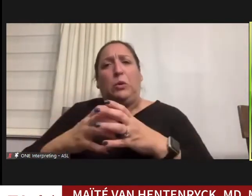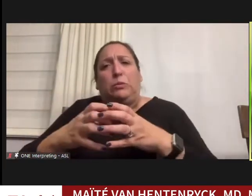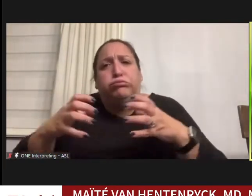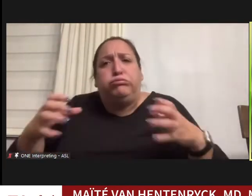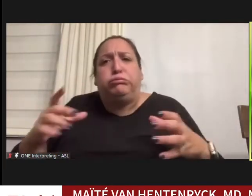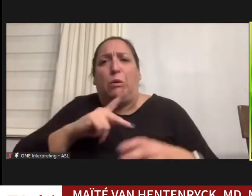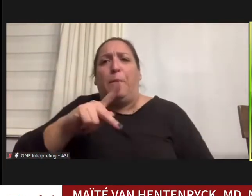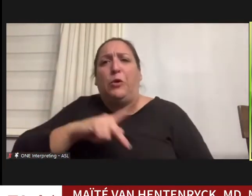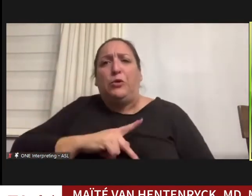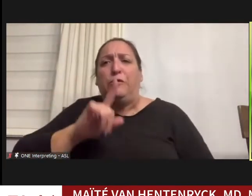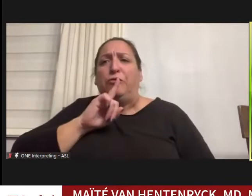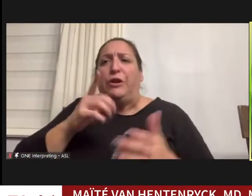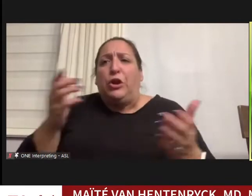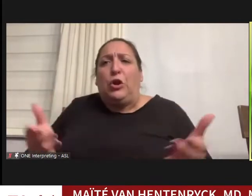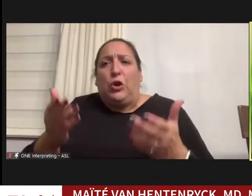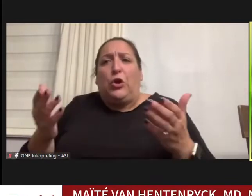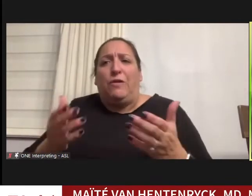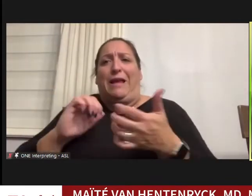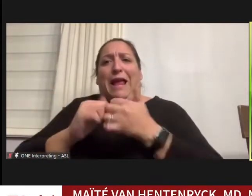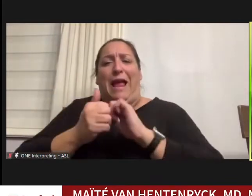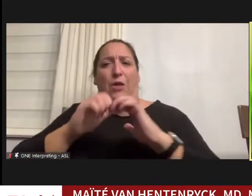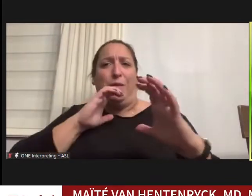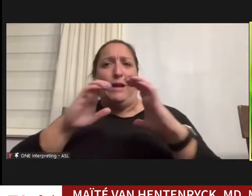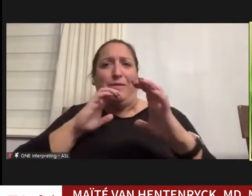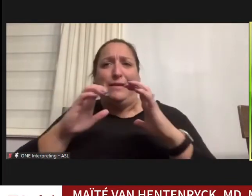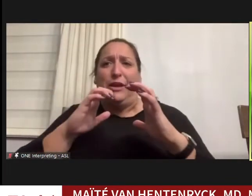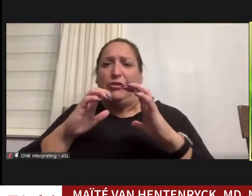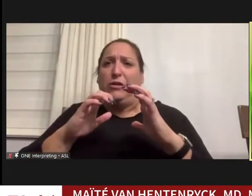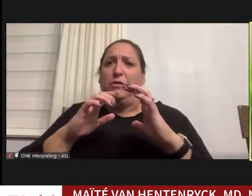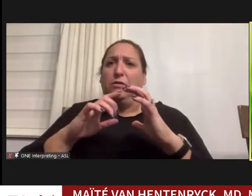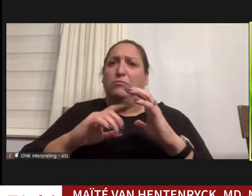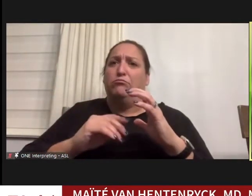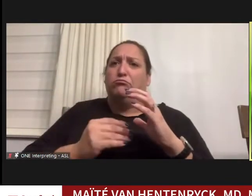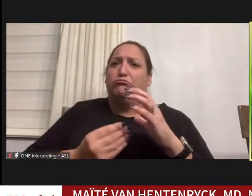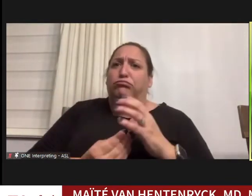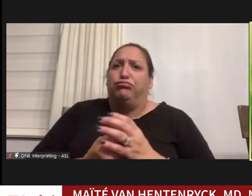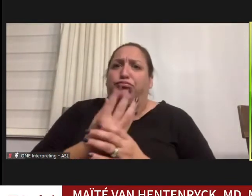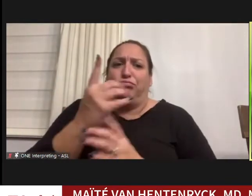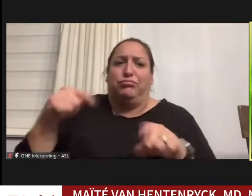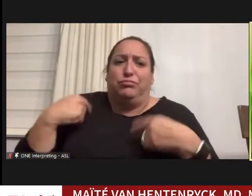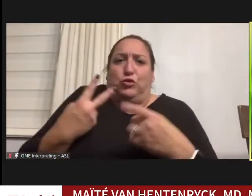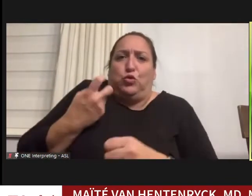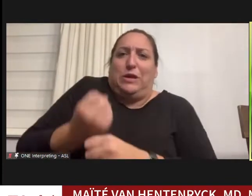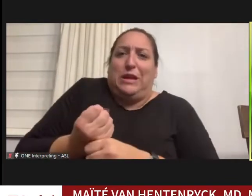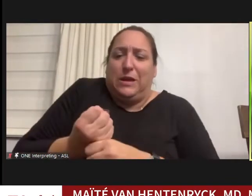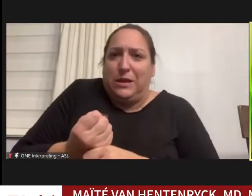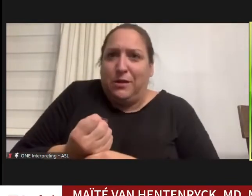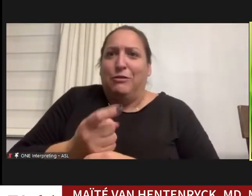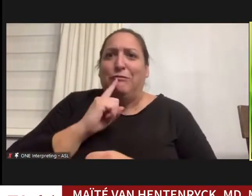encouraged by where the conversation has come in the last 2 years and I'm really excited that this